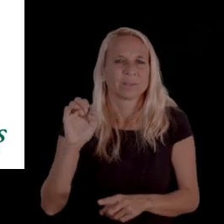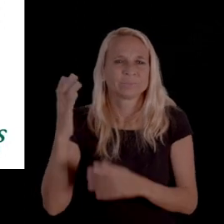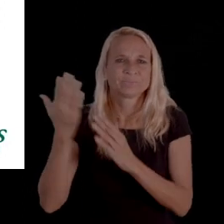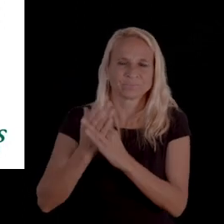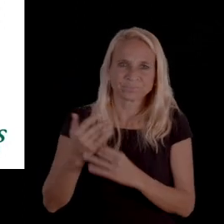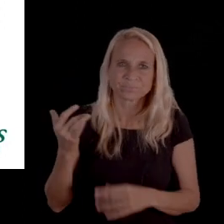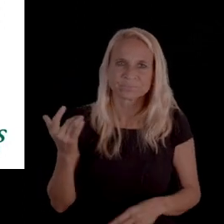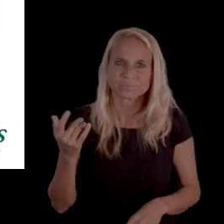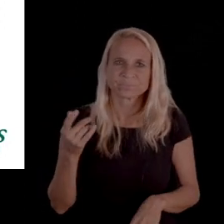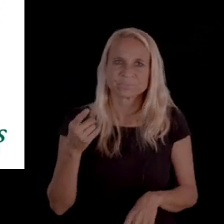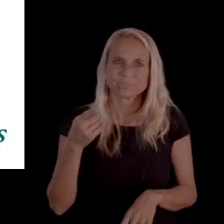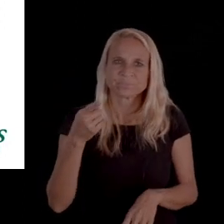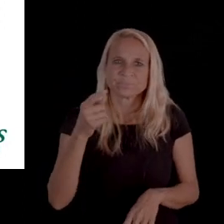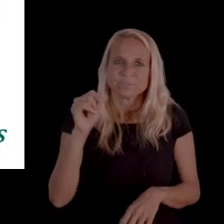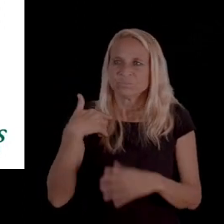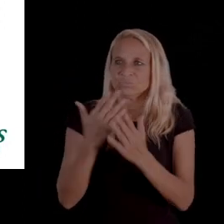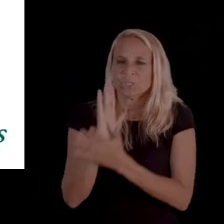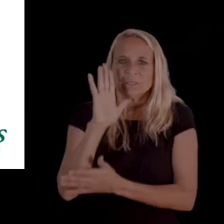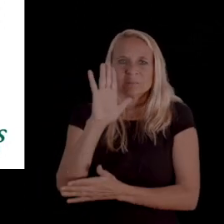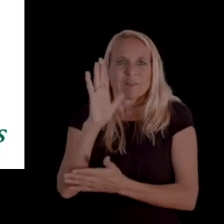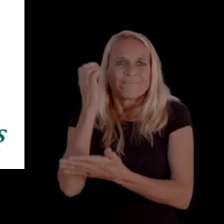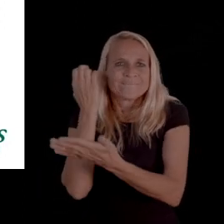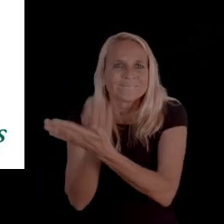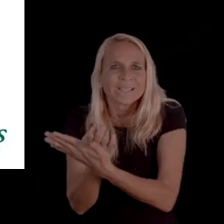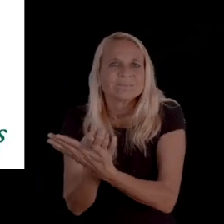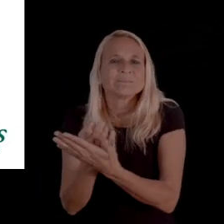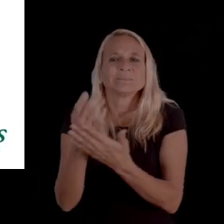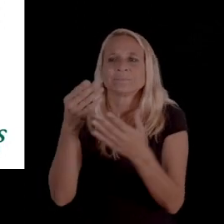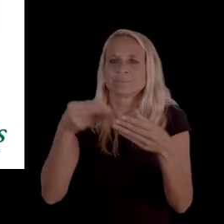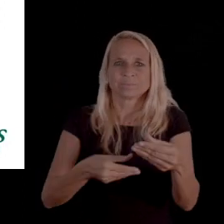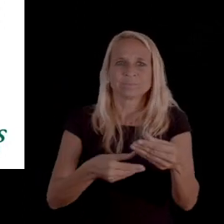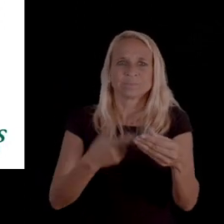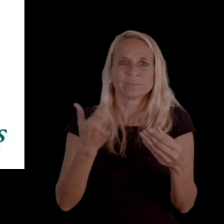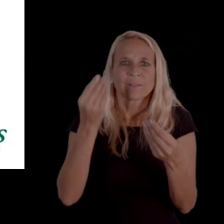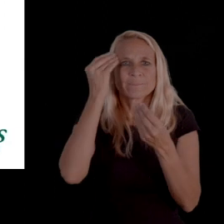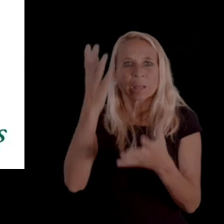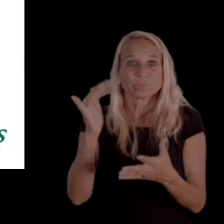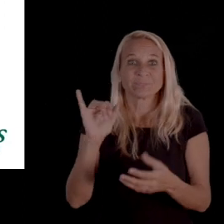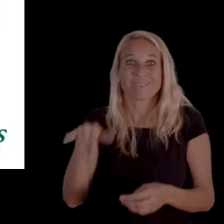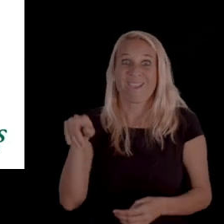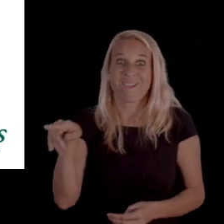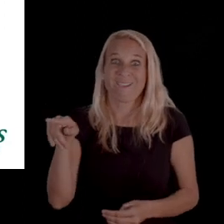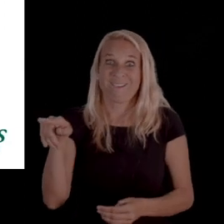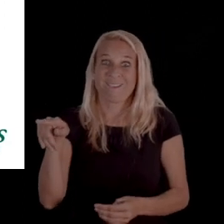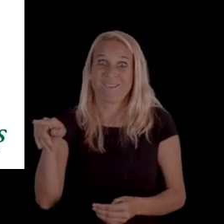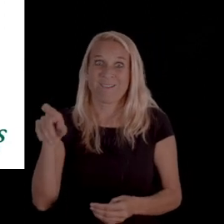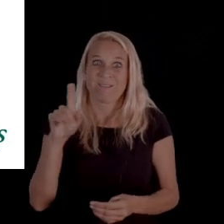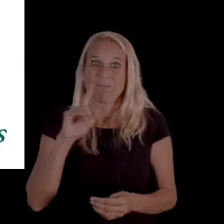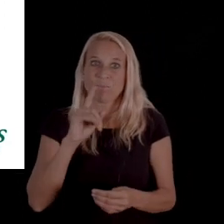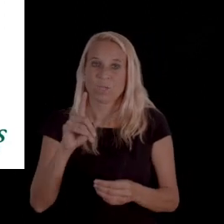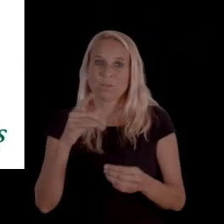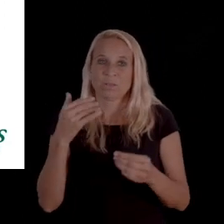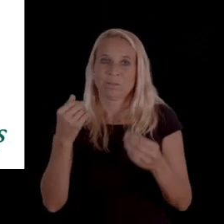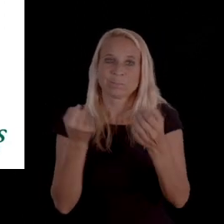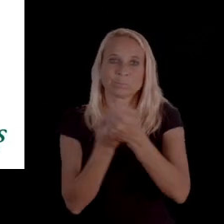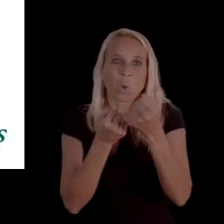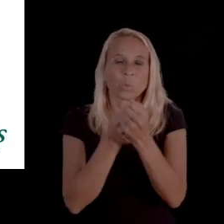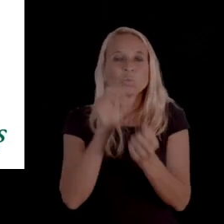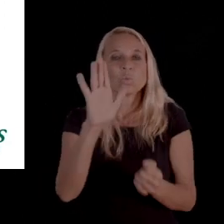And you also have the right to your evidence packet or the information that's gonna be utilized